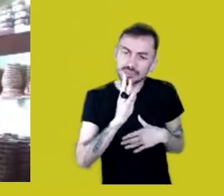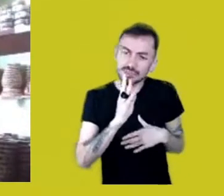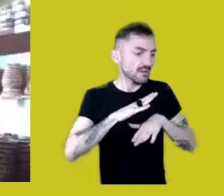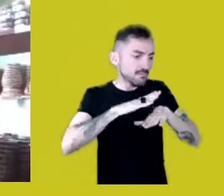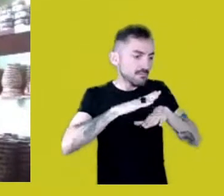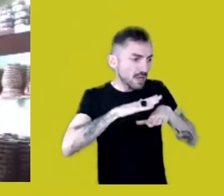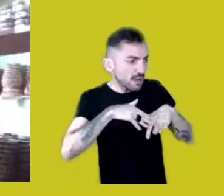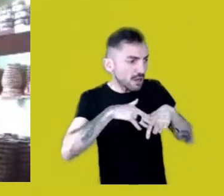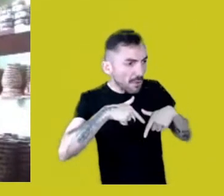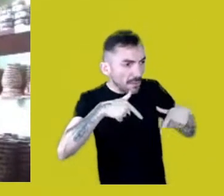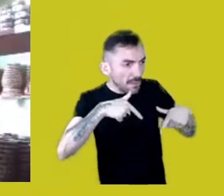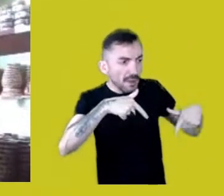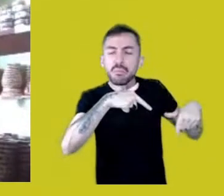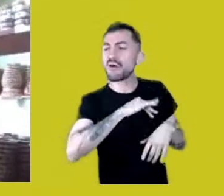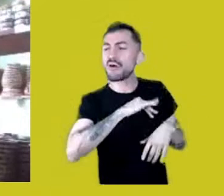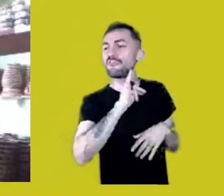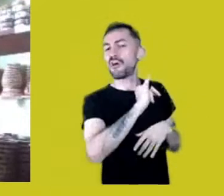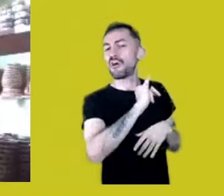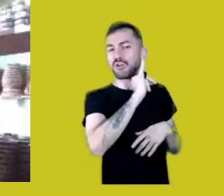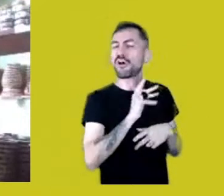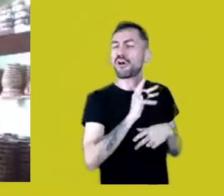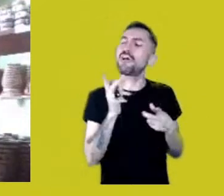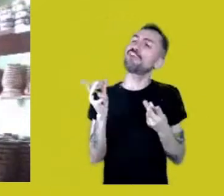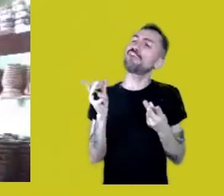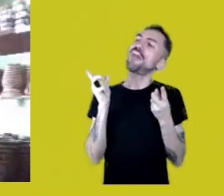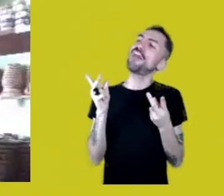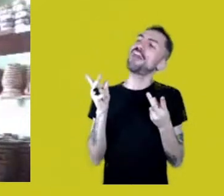and not selling them as handcraft.